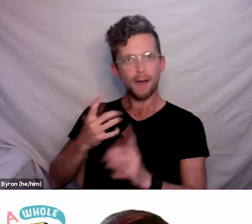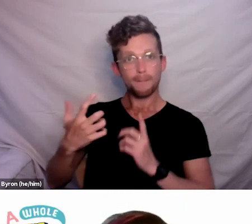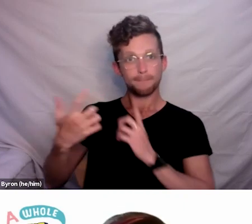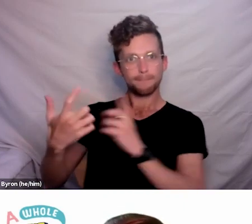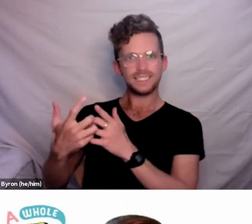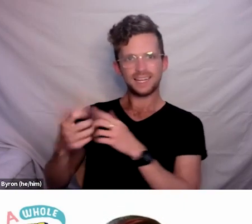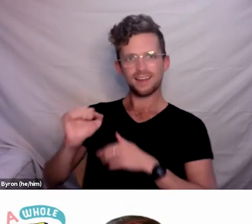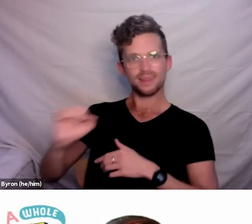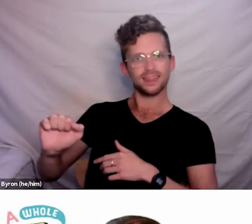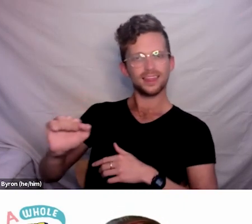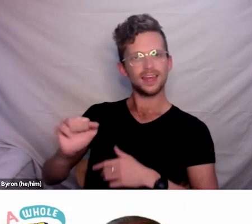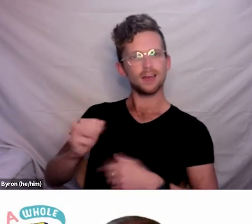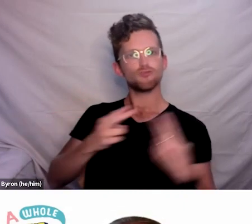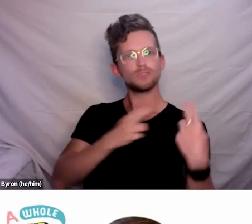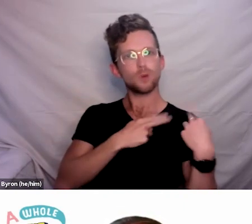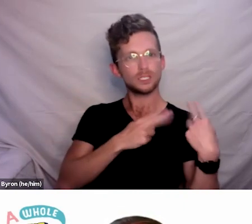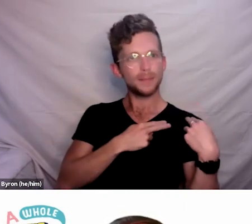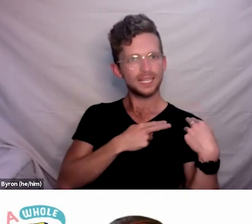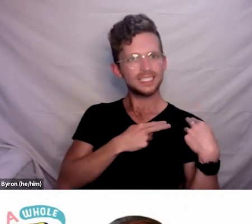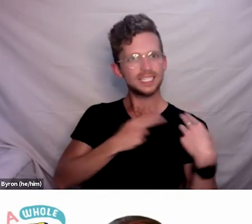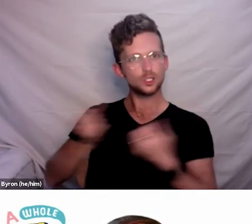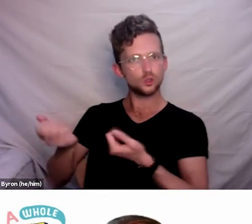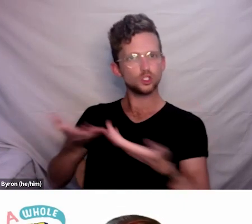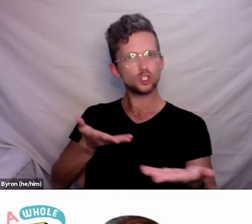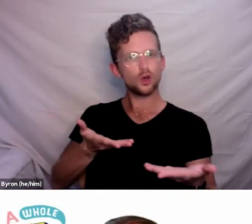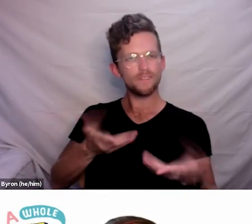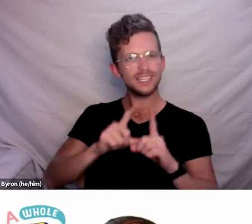So one of the things that we’ve been doing is trying to plug gaps where that hasn’t happened